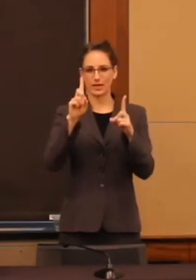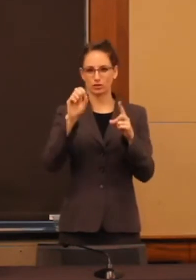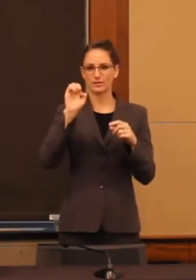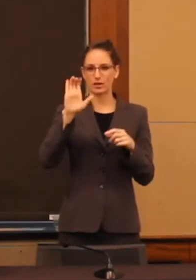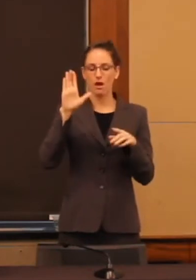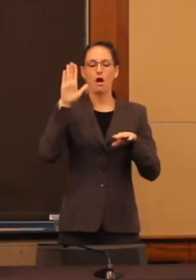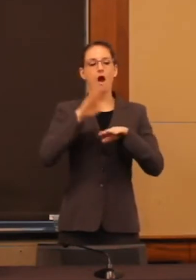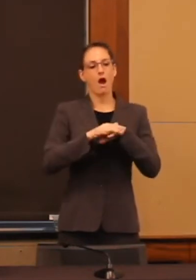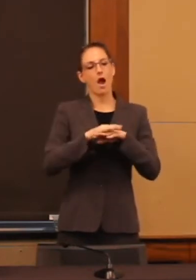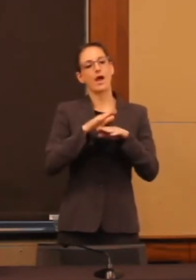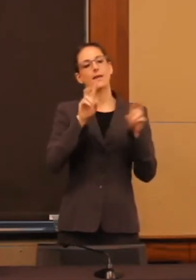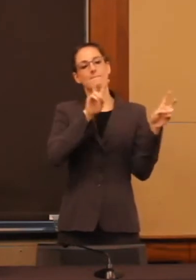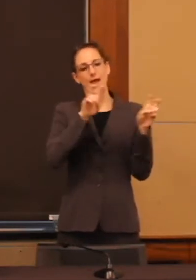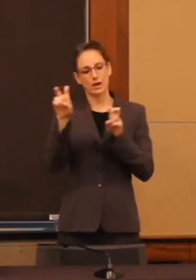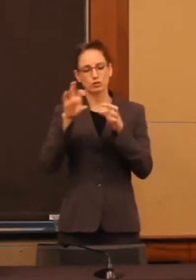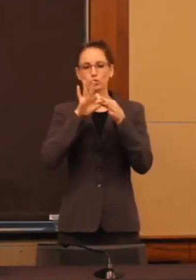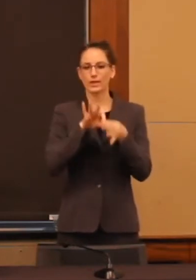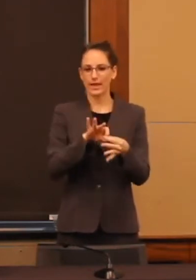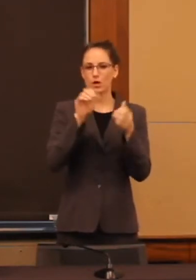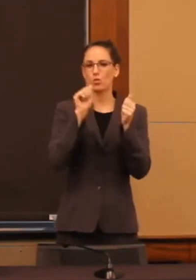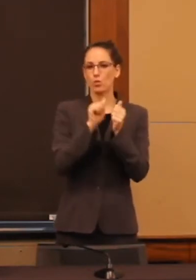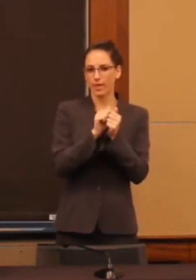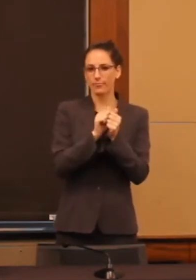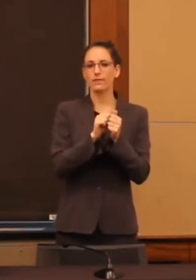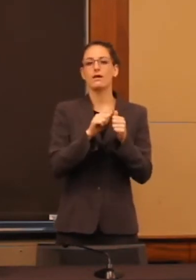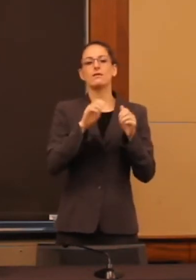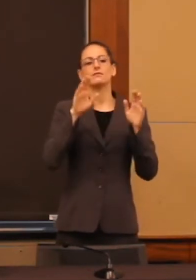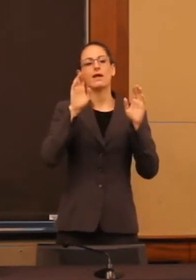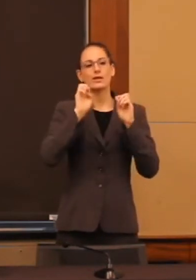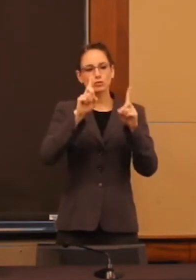to the education of children and youth with disabilities.